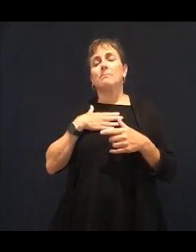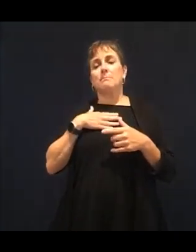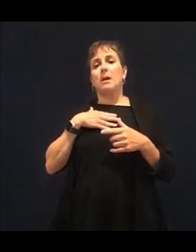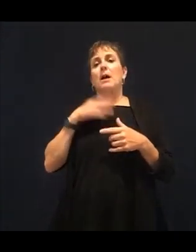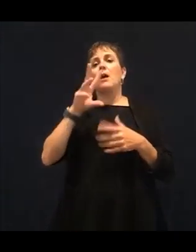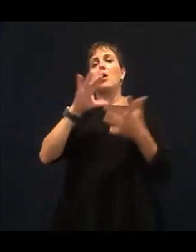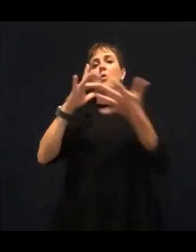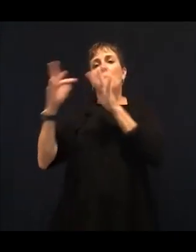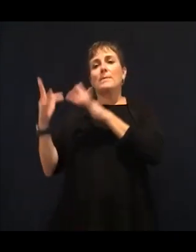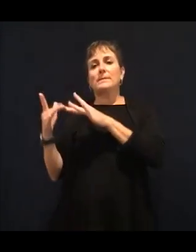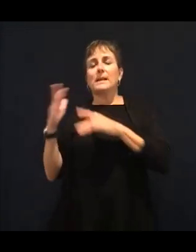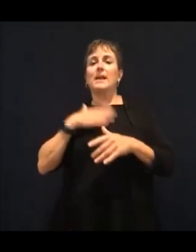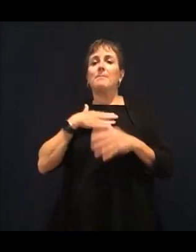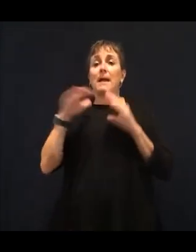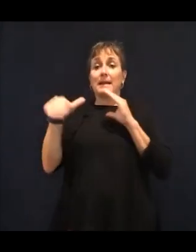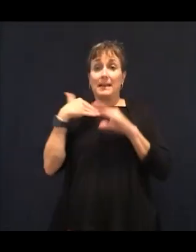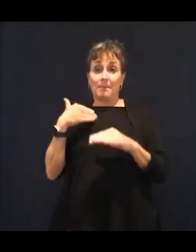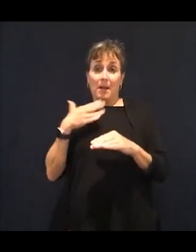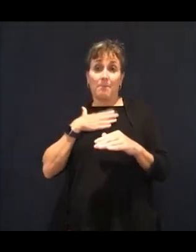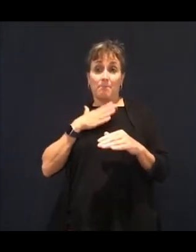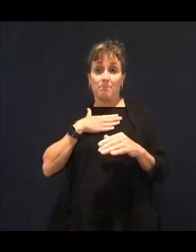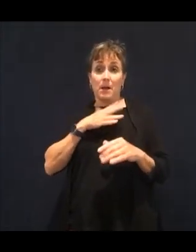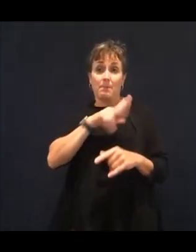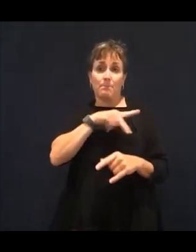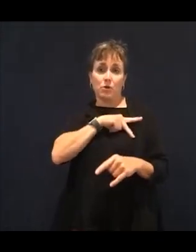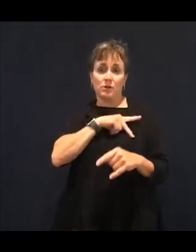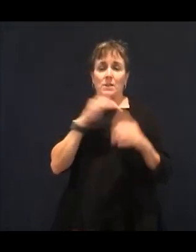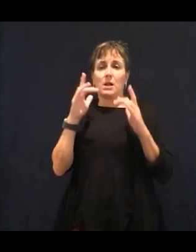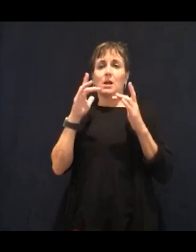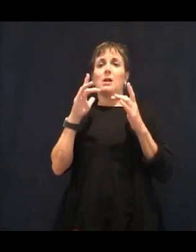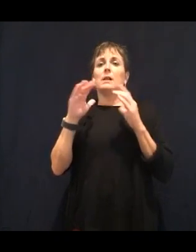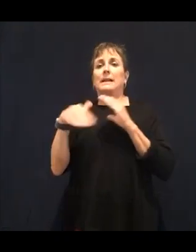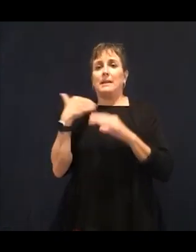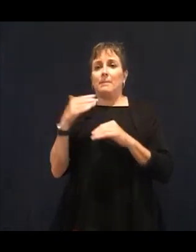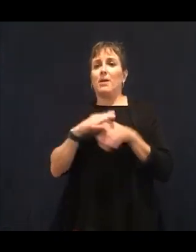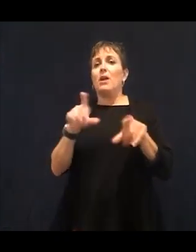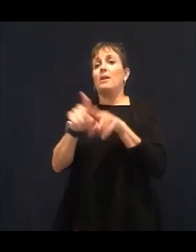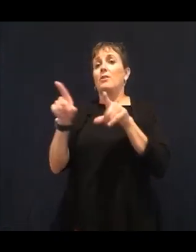and nutrients that are so essential and important when we're not able to get in the